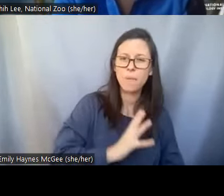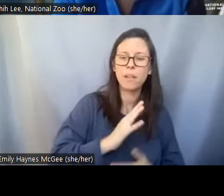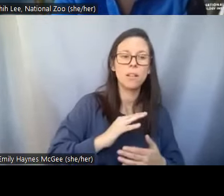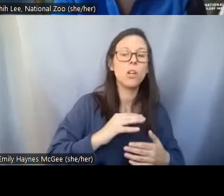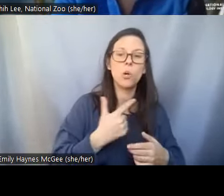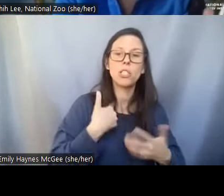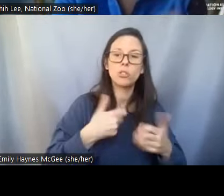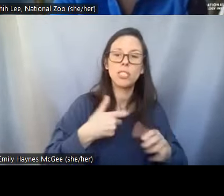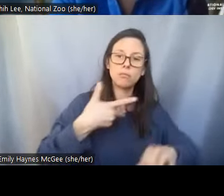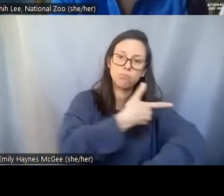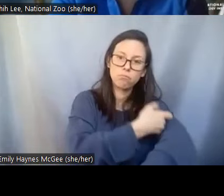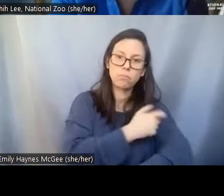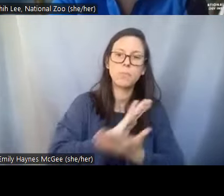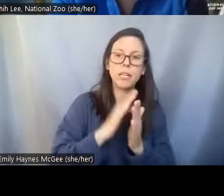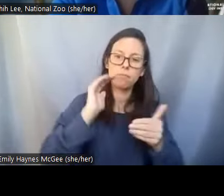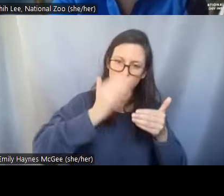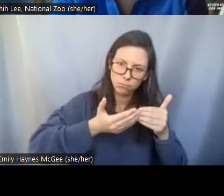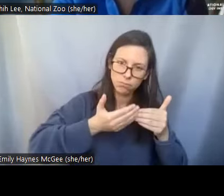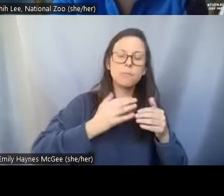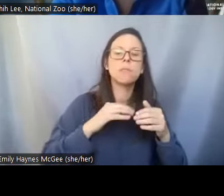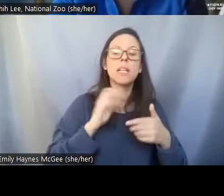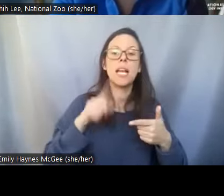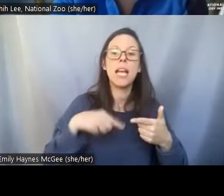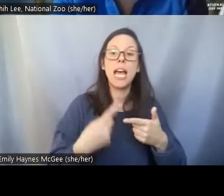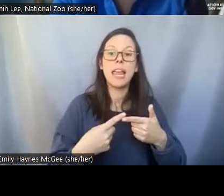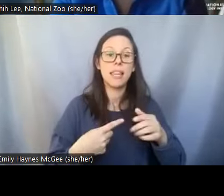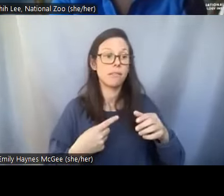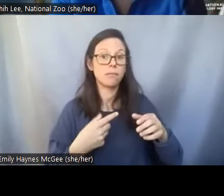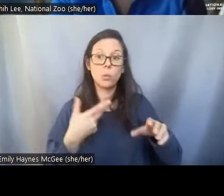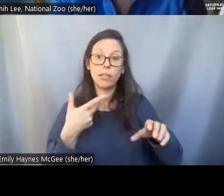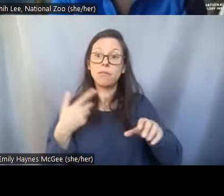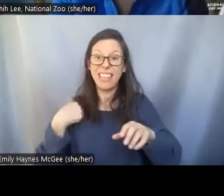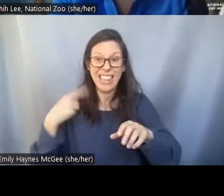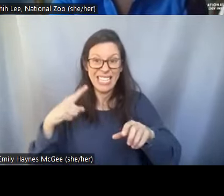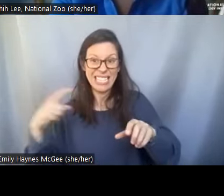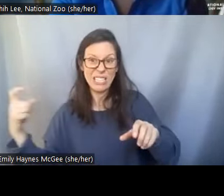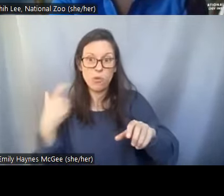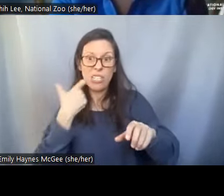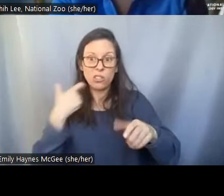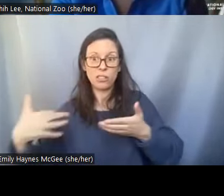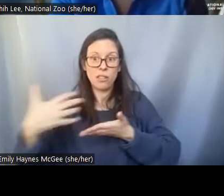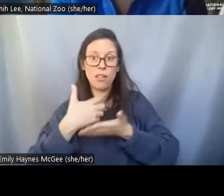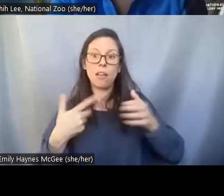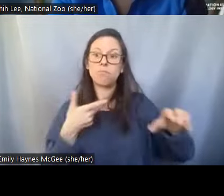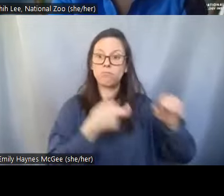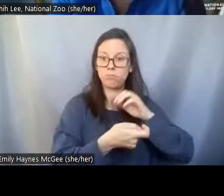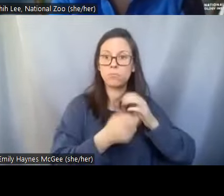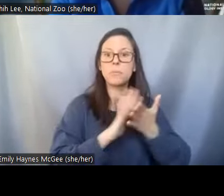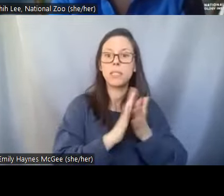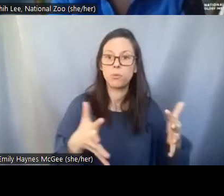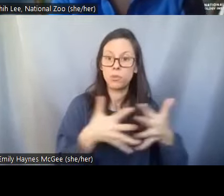we'll just inseminate her with the first semen we just collect or in the case in 2020 because